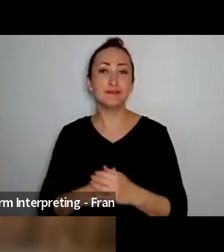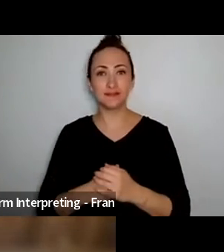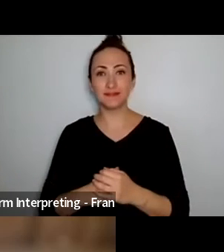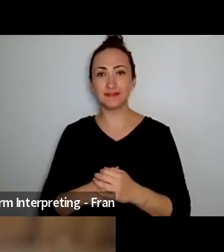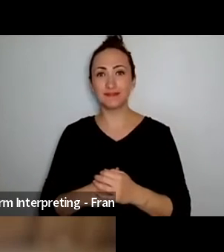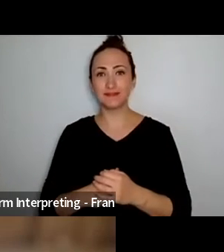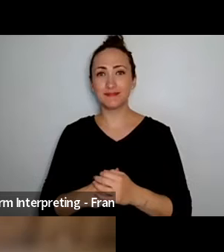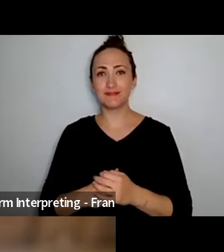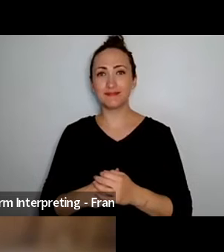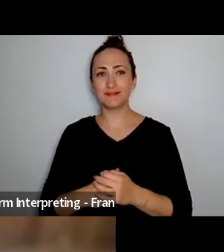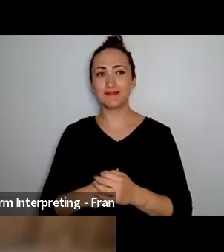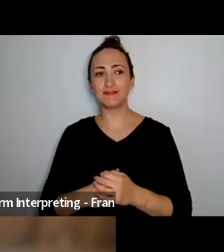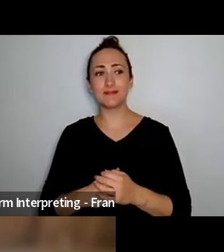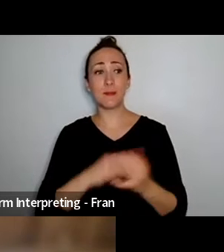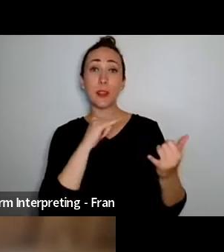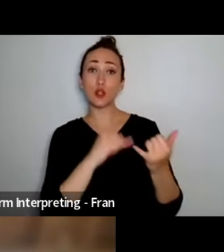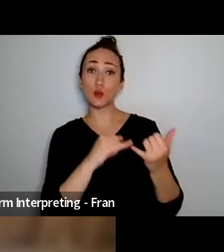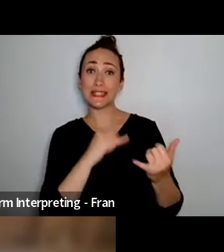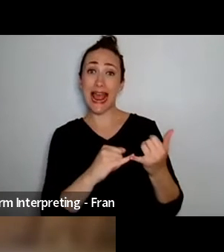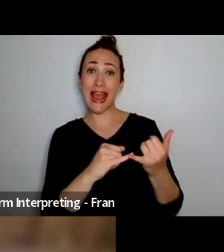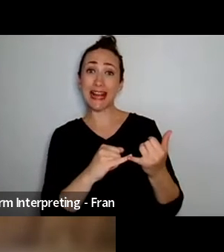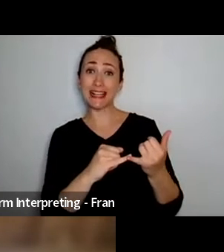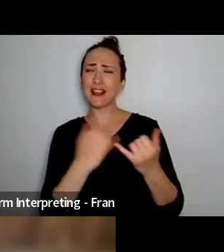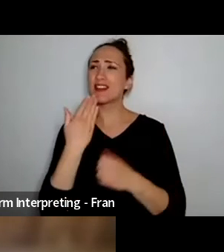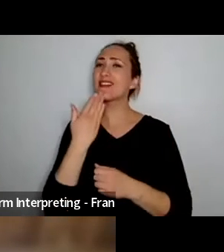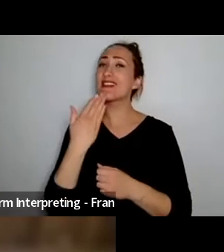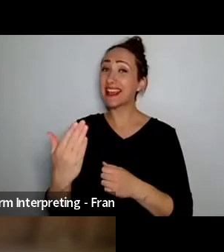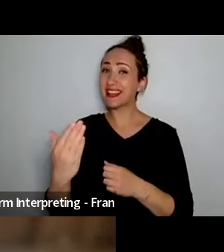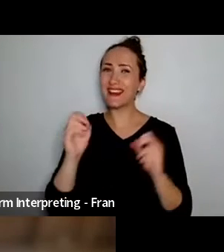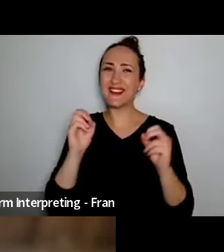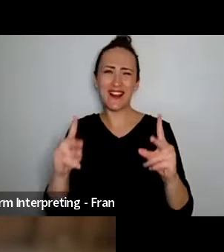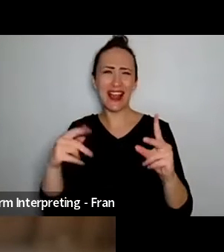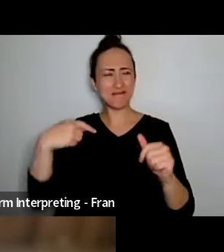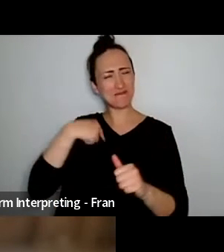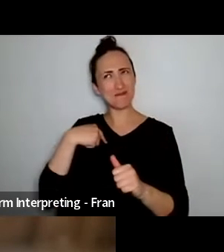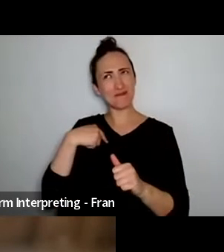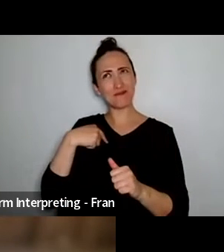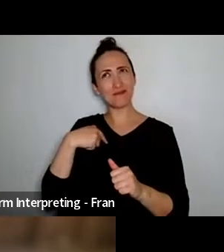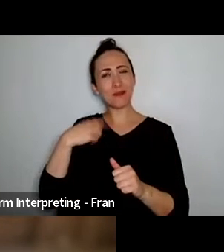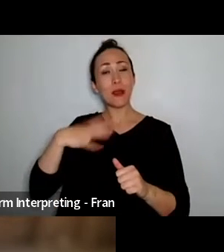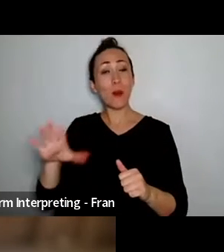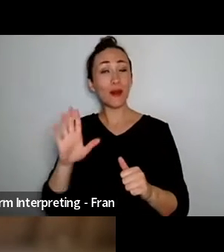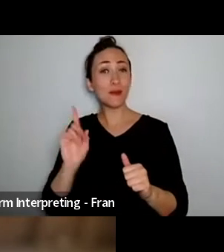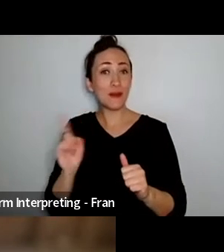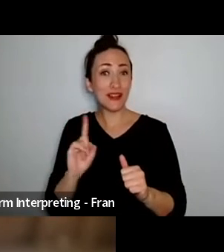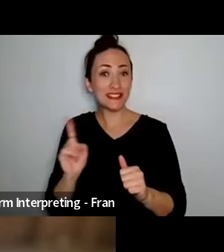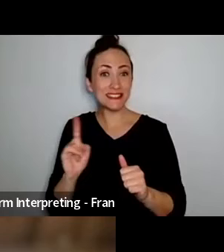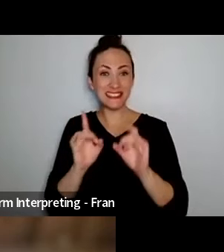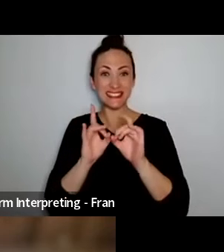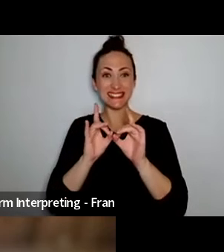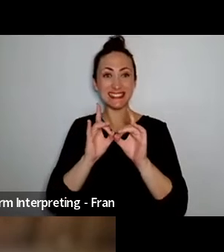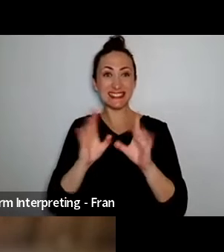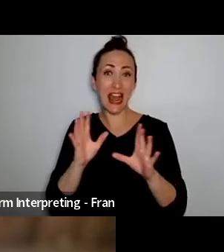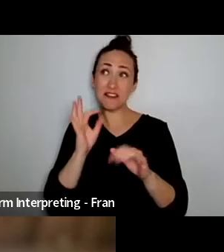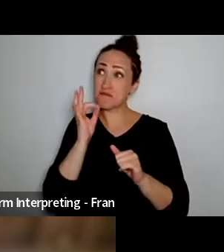Thank you Marc. Just to kick it off I was just wanting to yeah just to ask you I mean